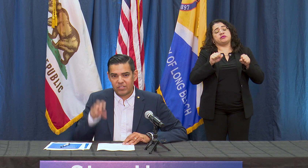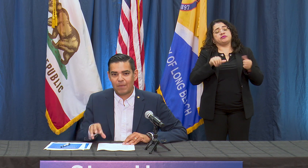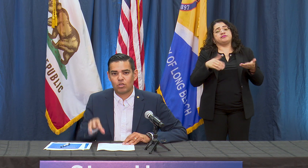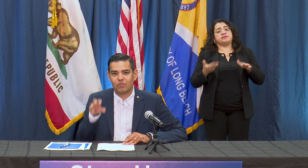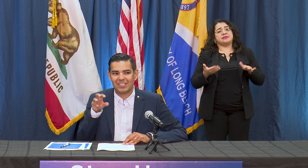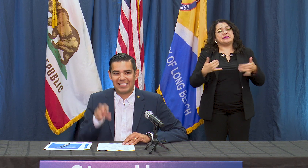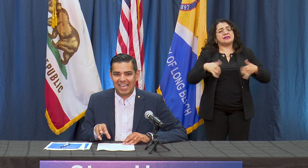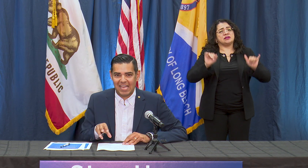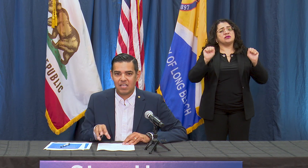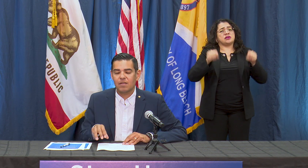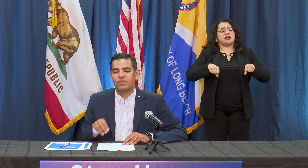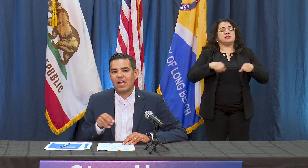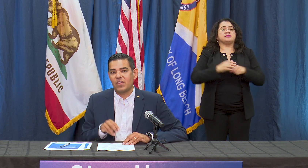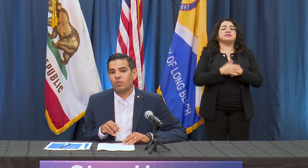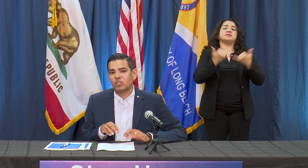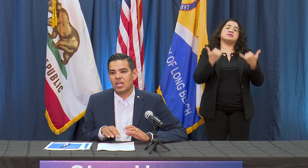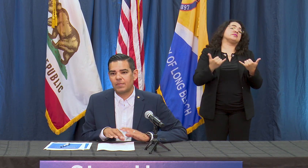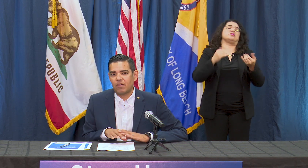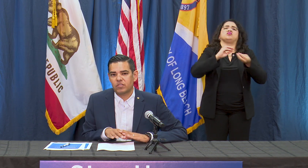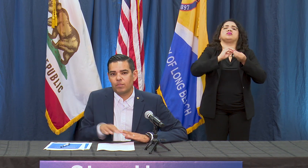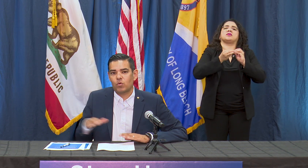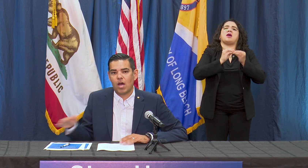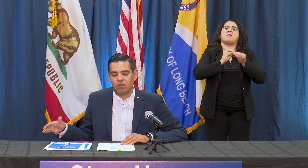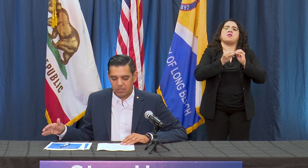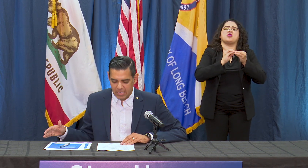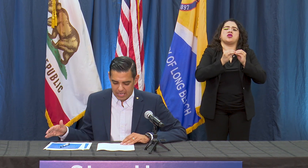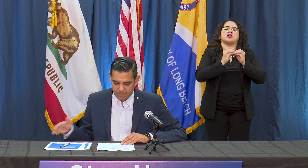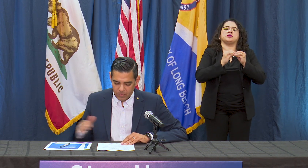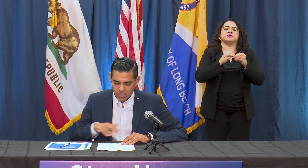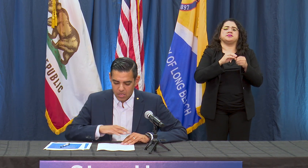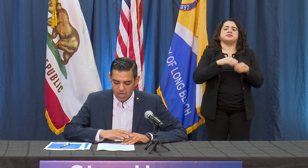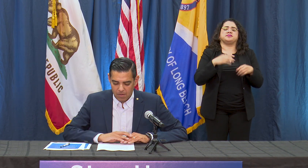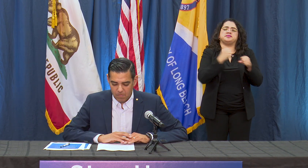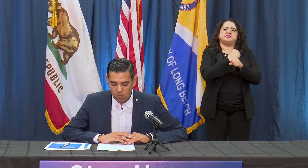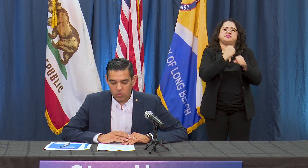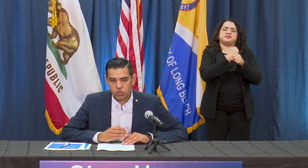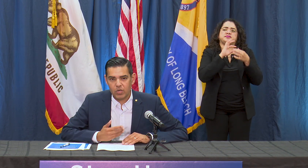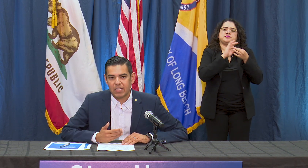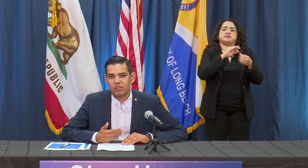snapshot of today and then I want to talk about some broader data. Joining us